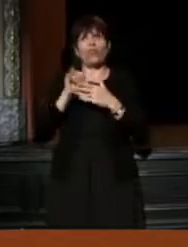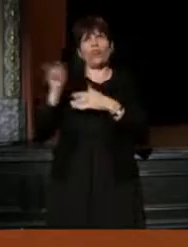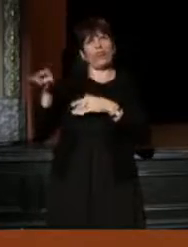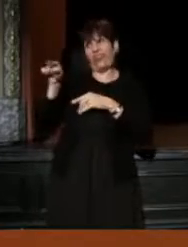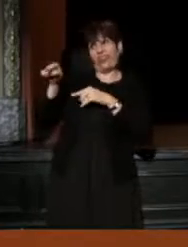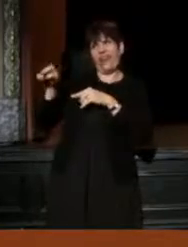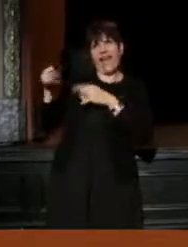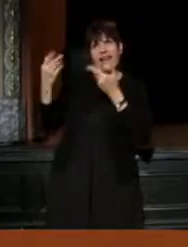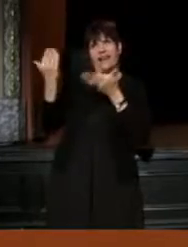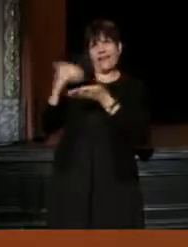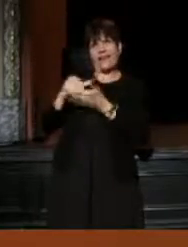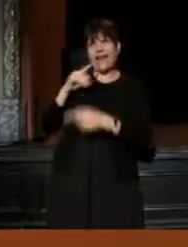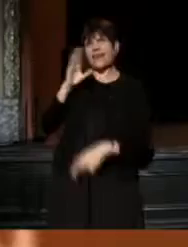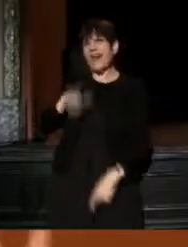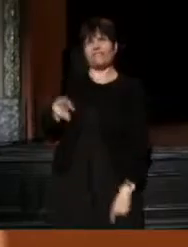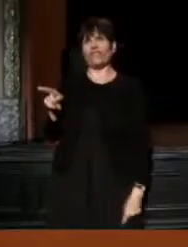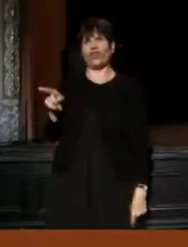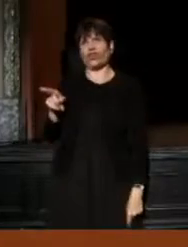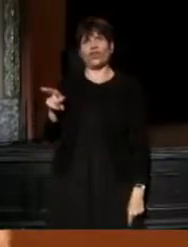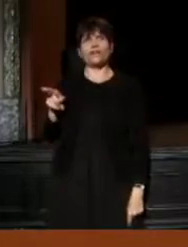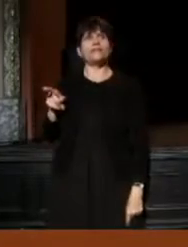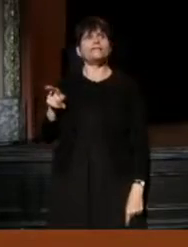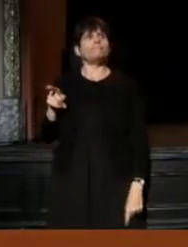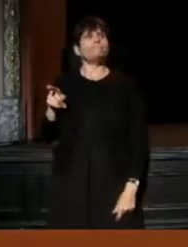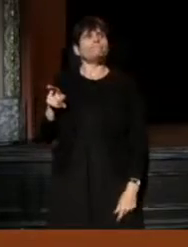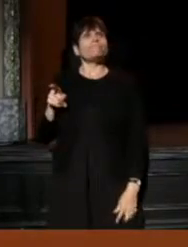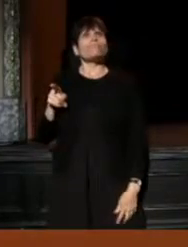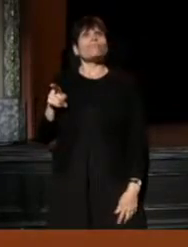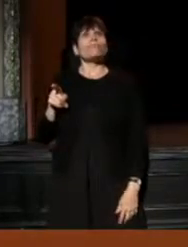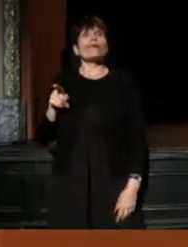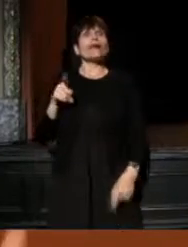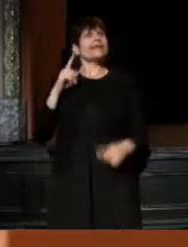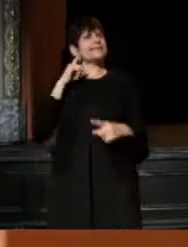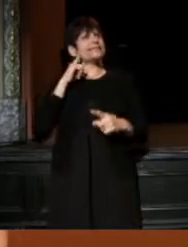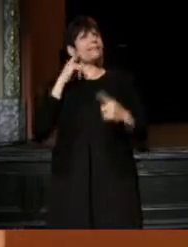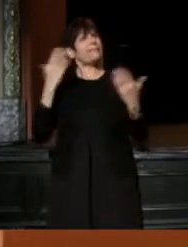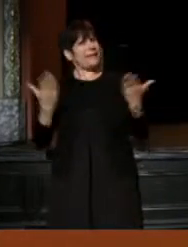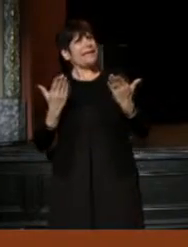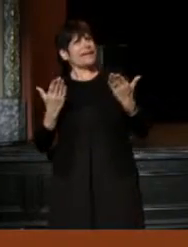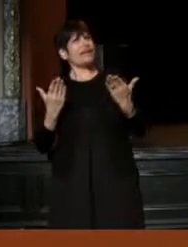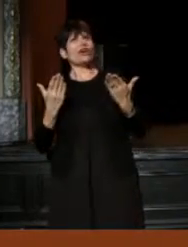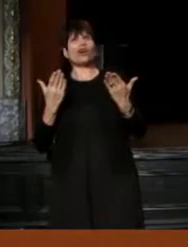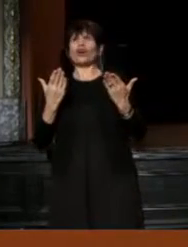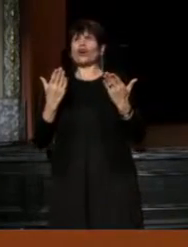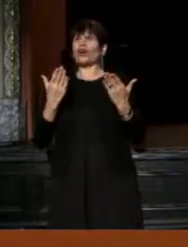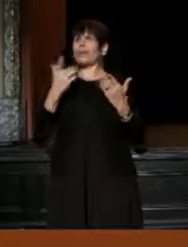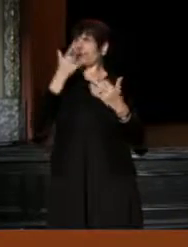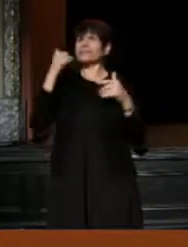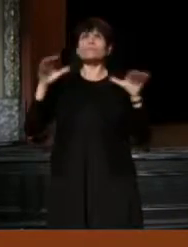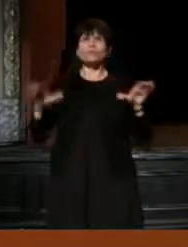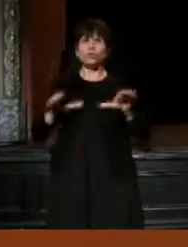And I guess that I am here because I've been doing this all my life.